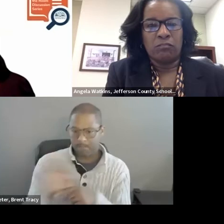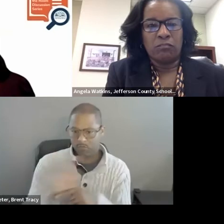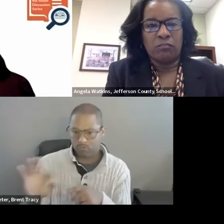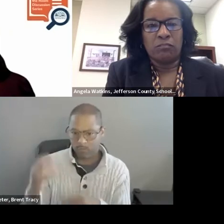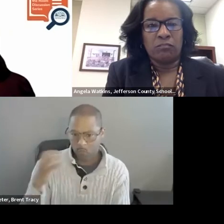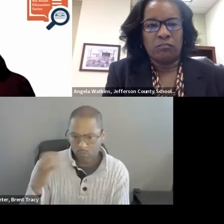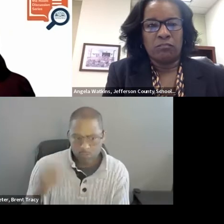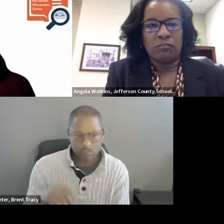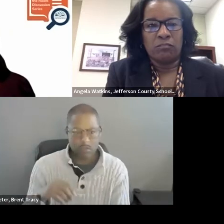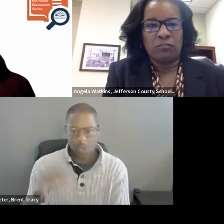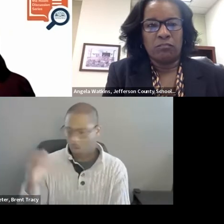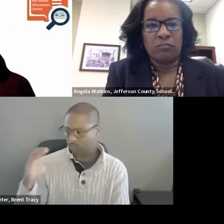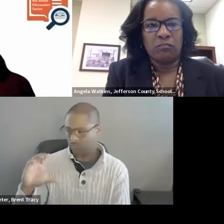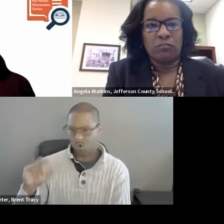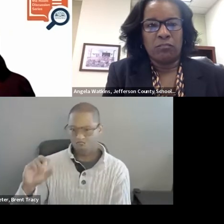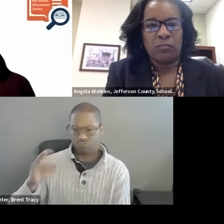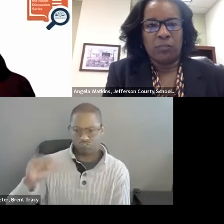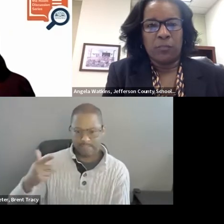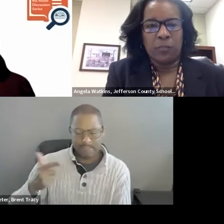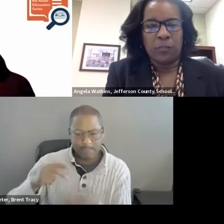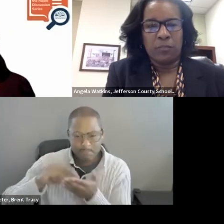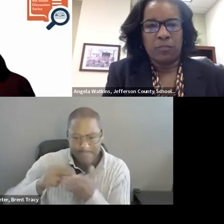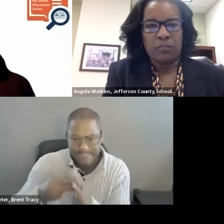what do we say coaching is? What do we say, these different parts are?